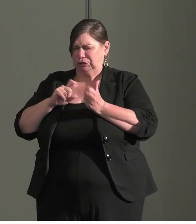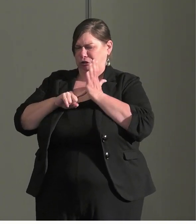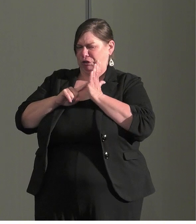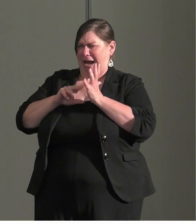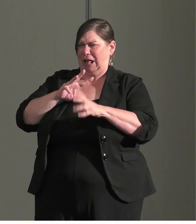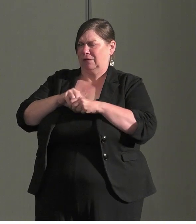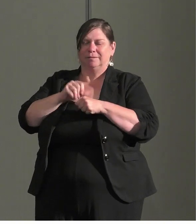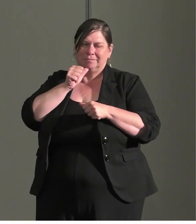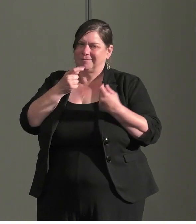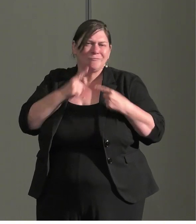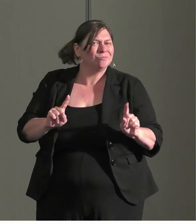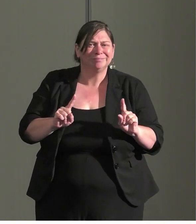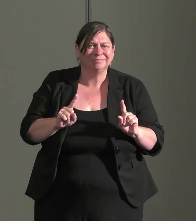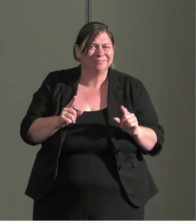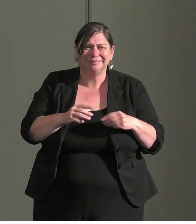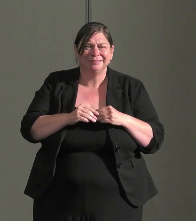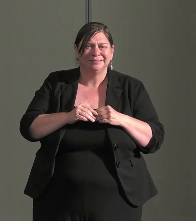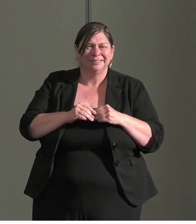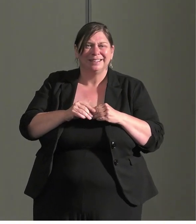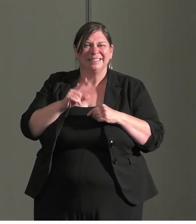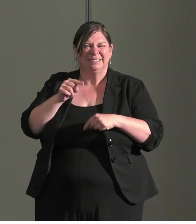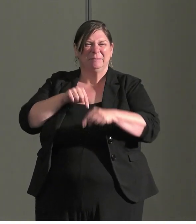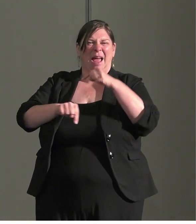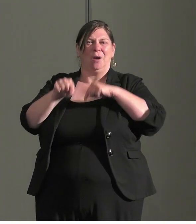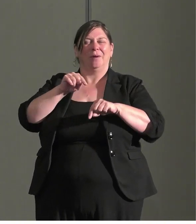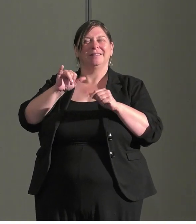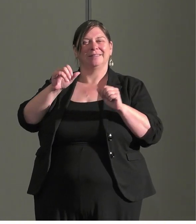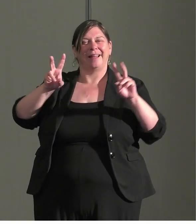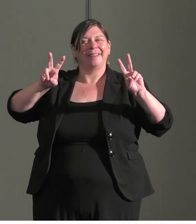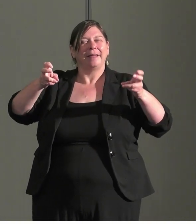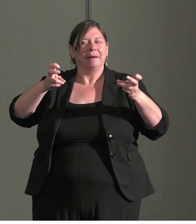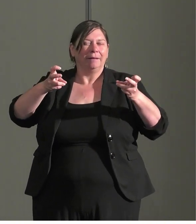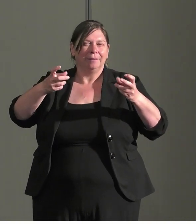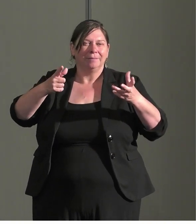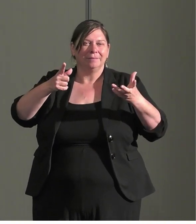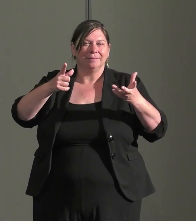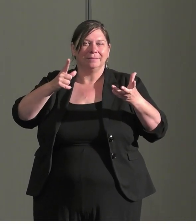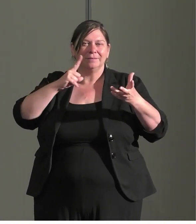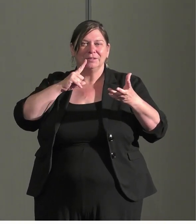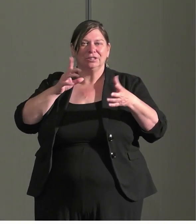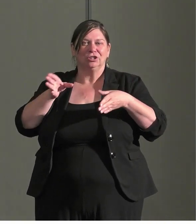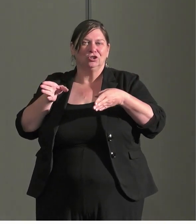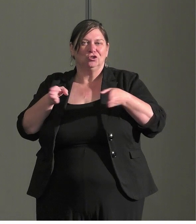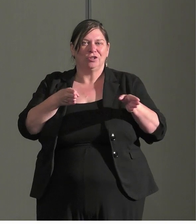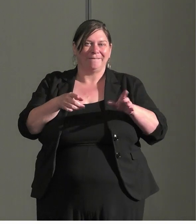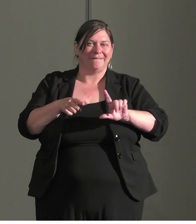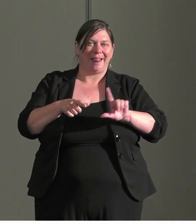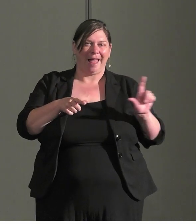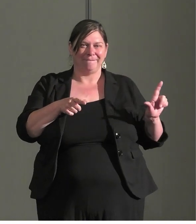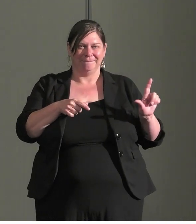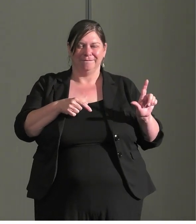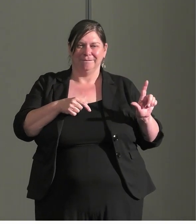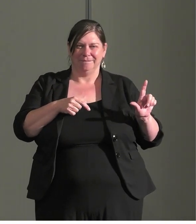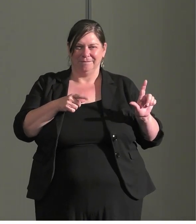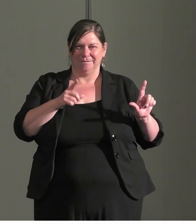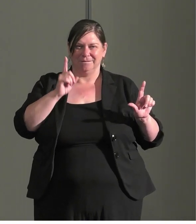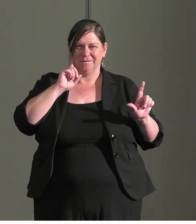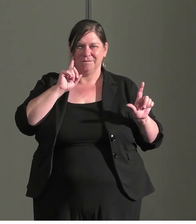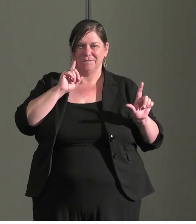work that is backwards process. The shift left theme we talk about. Very much applies here,